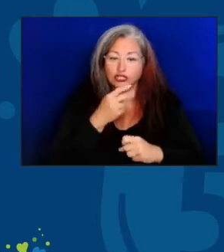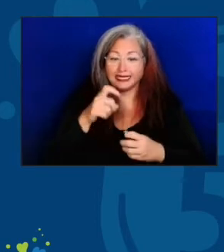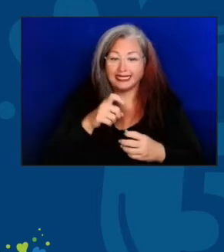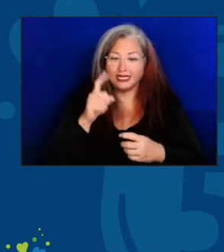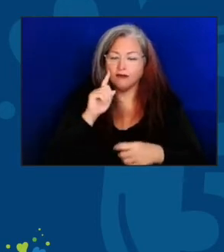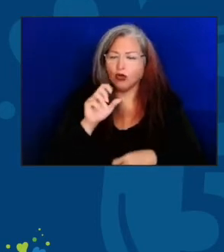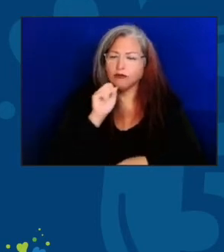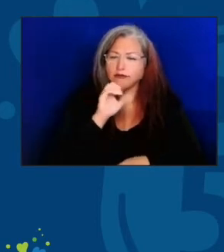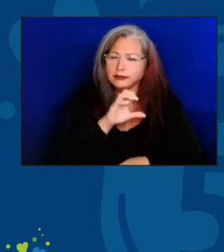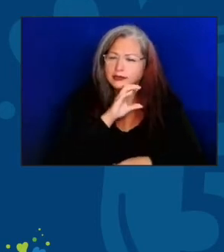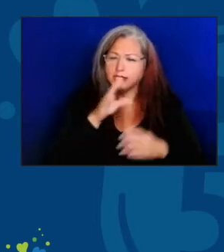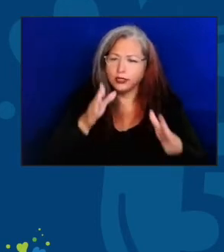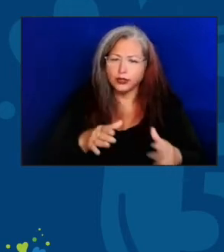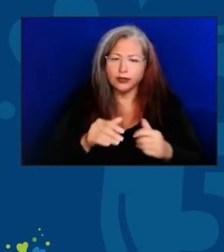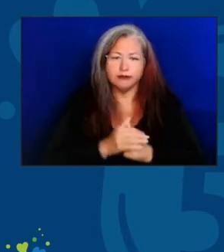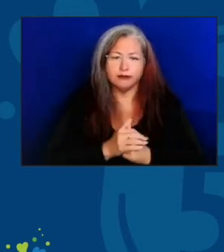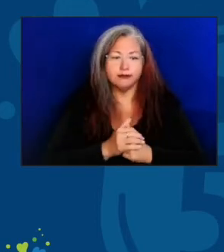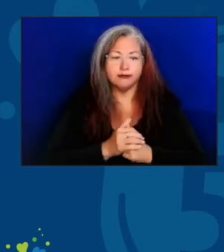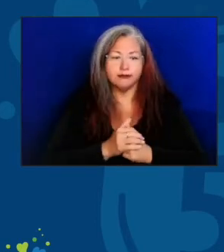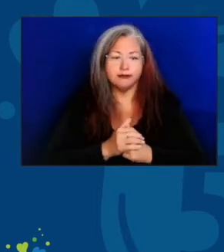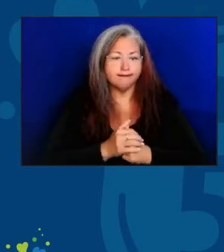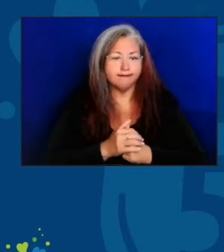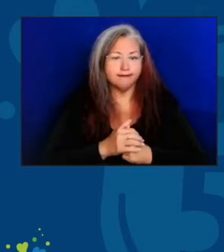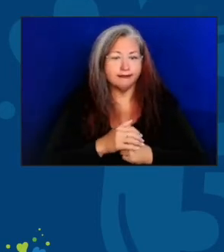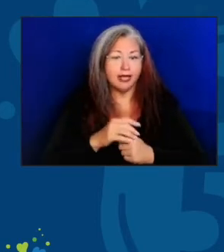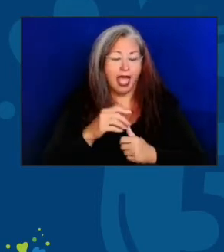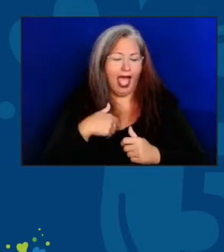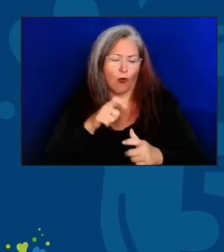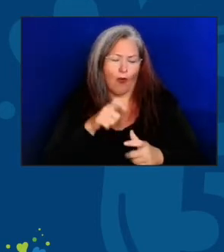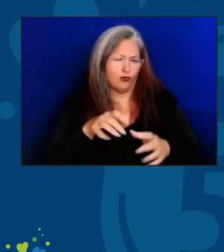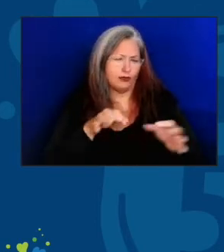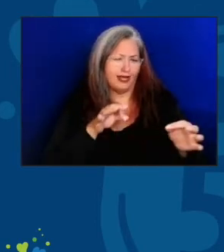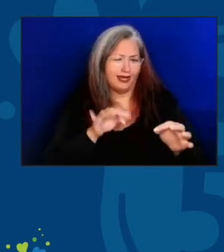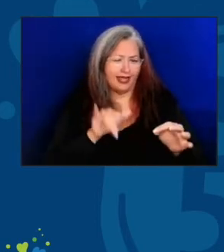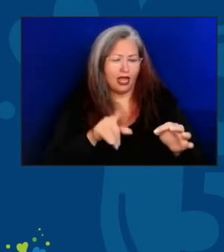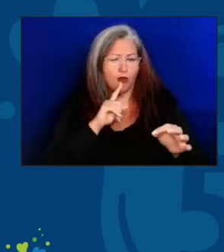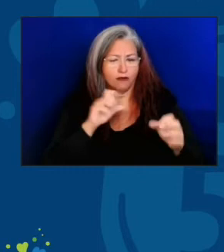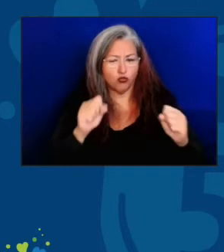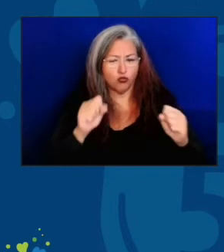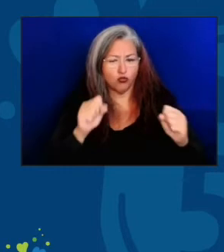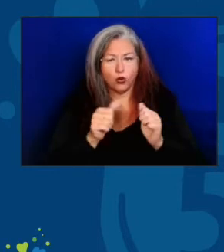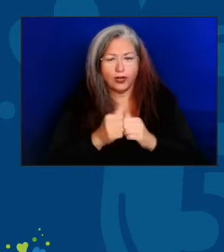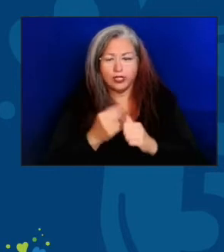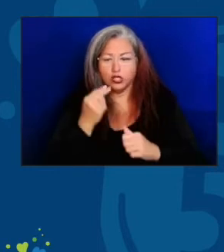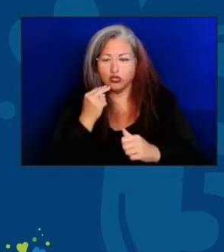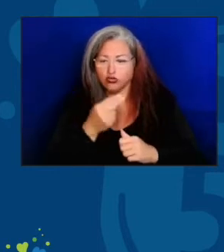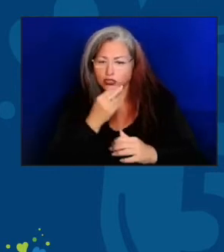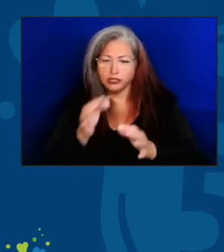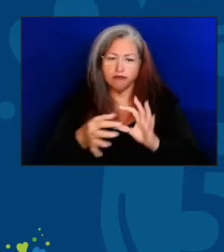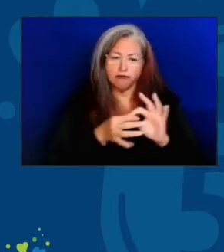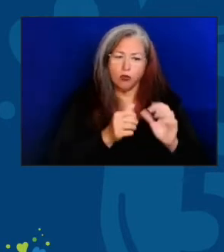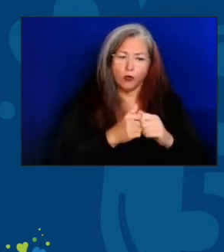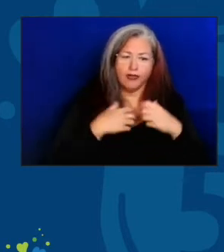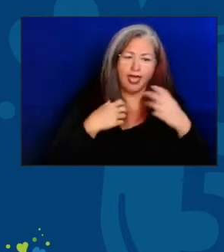It is almost without saying that there's a related connection between nutrition and health that we should be focused on and supporting